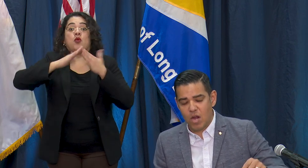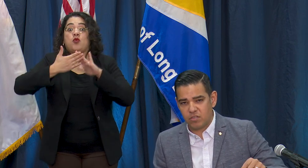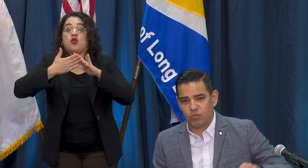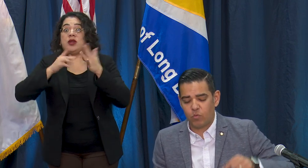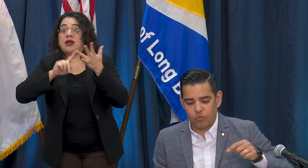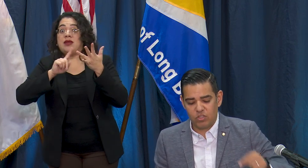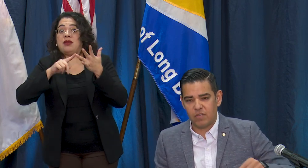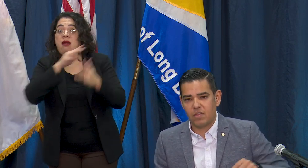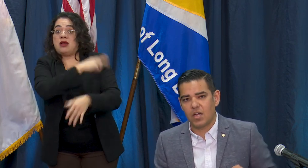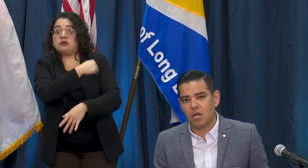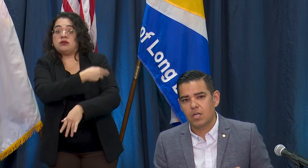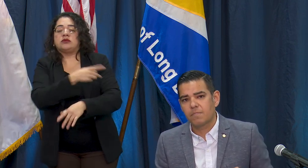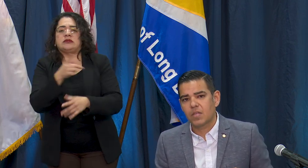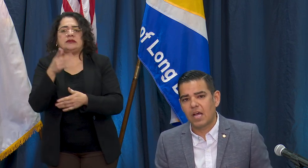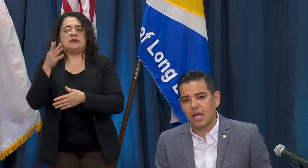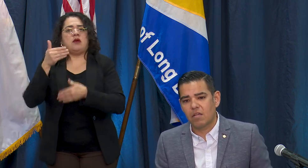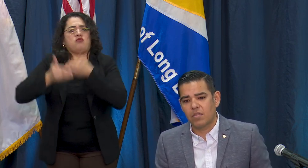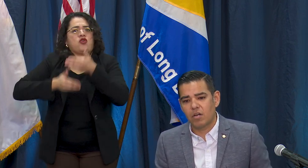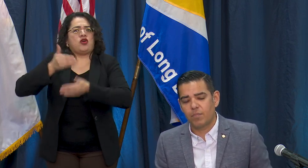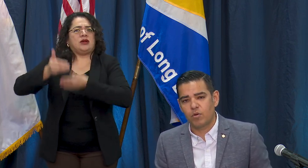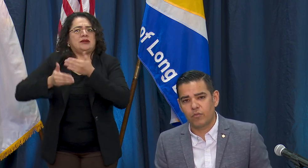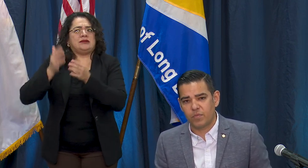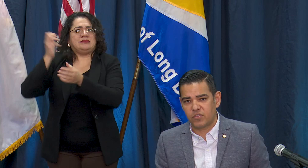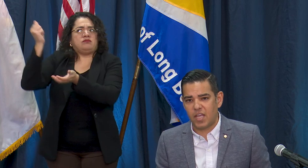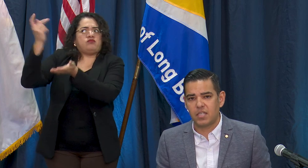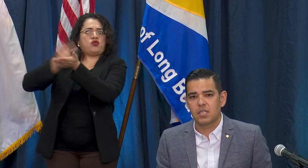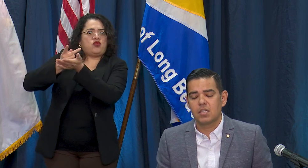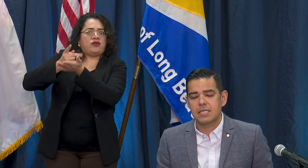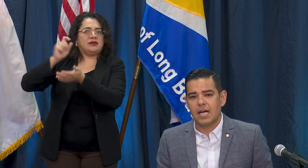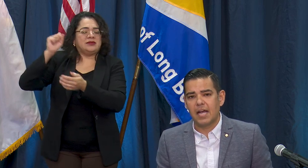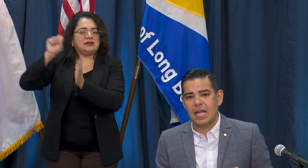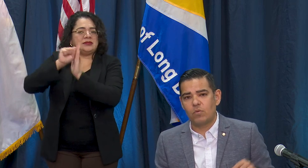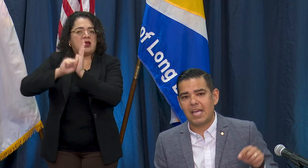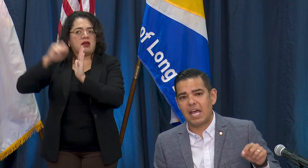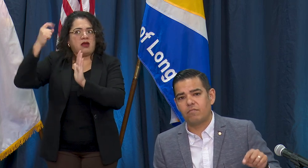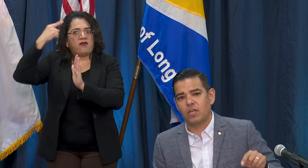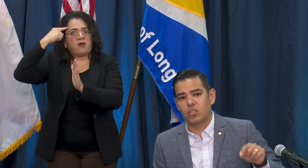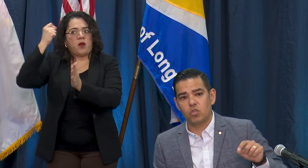the process of receiving their approval from the state and we have 2